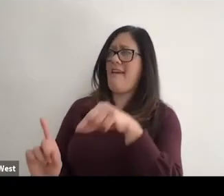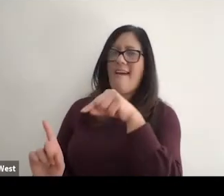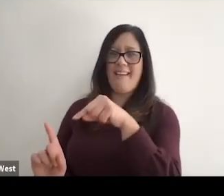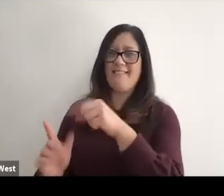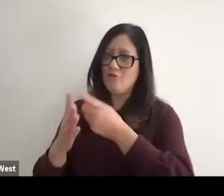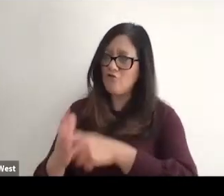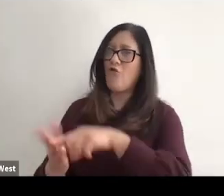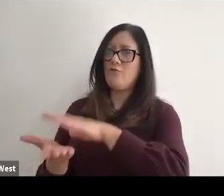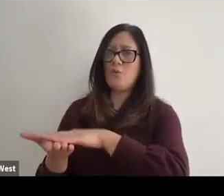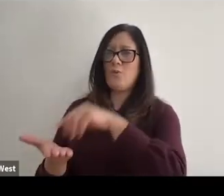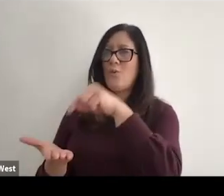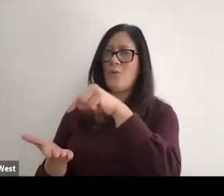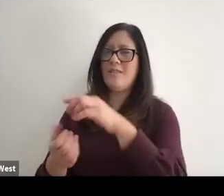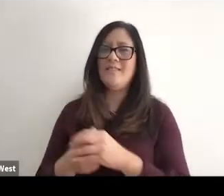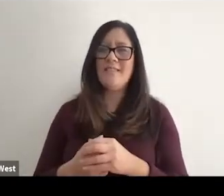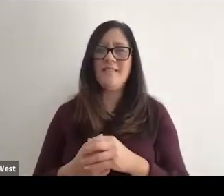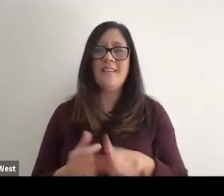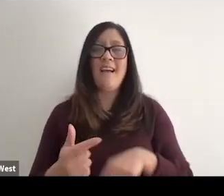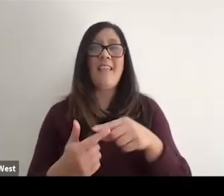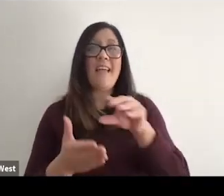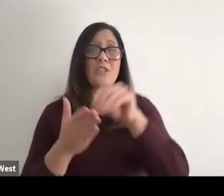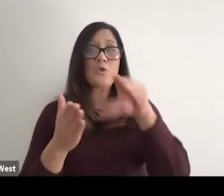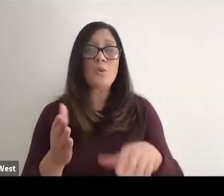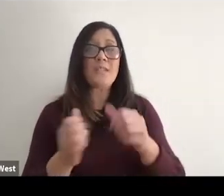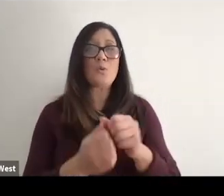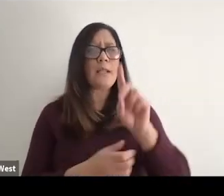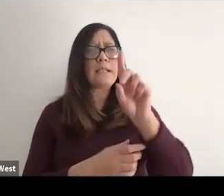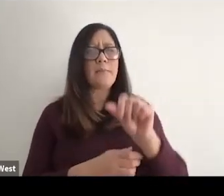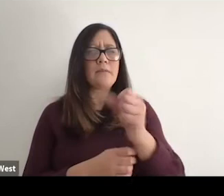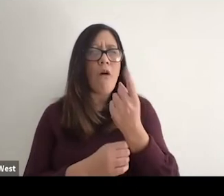then we'll be in a place where students with disabilities all understand where the opportunities are,